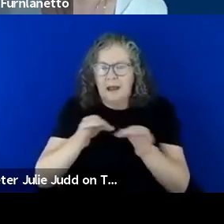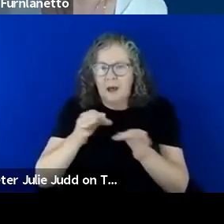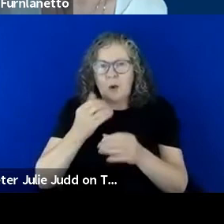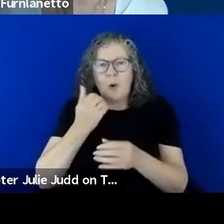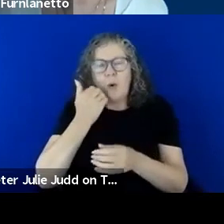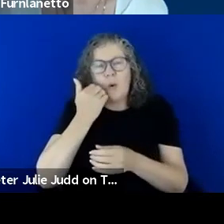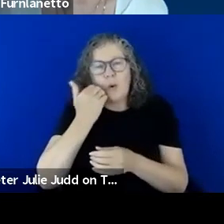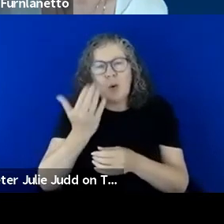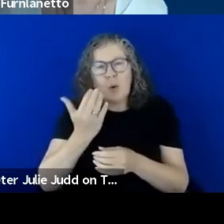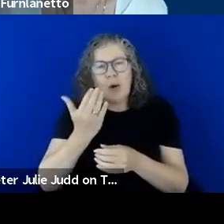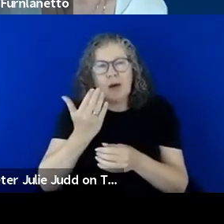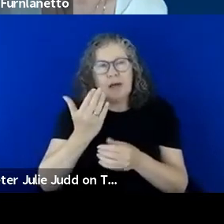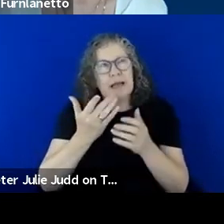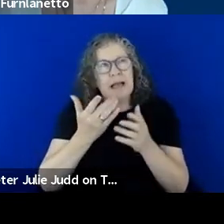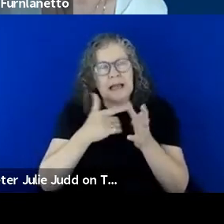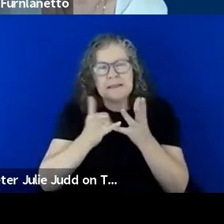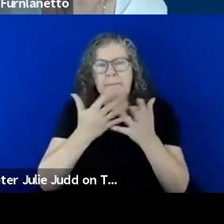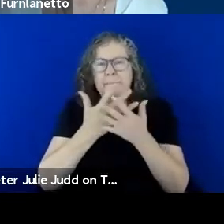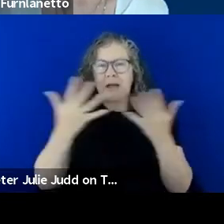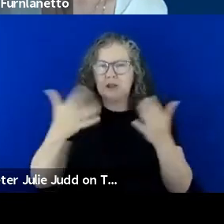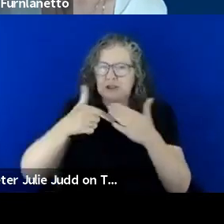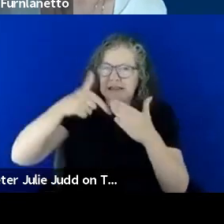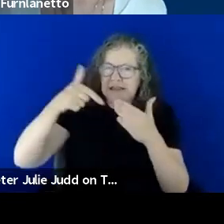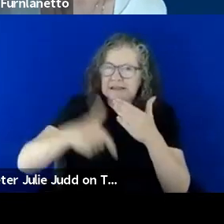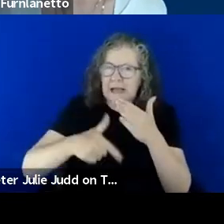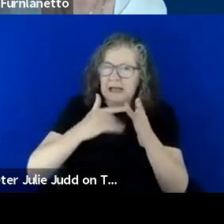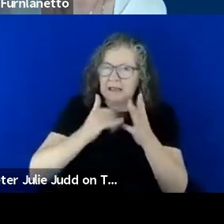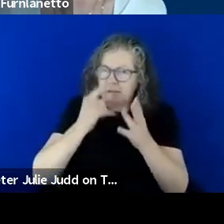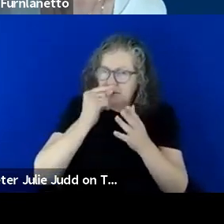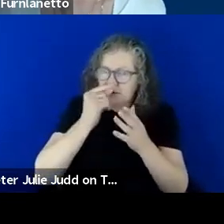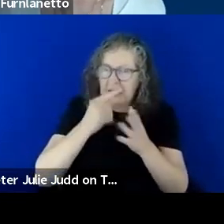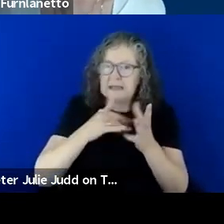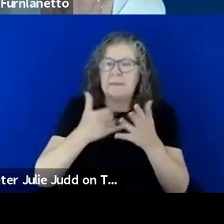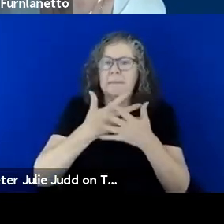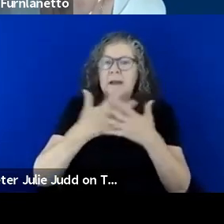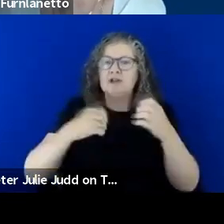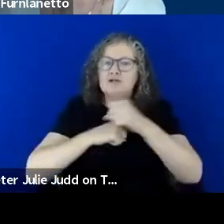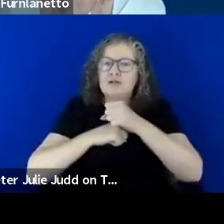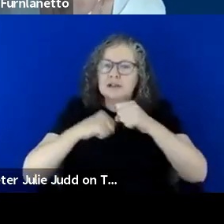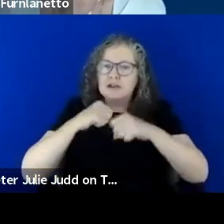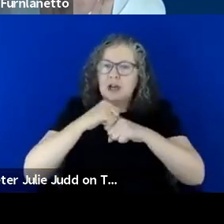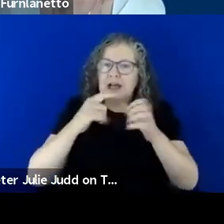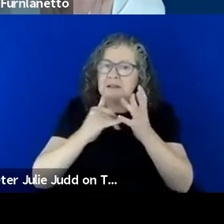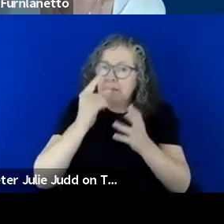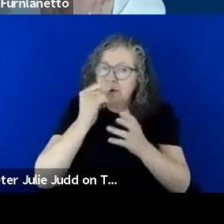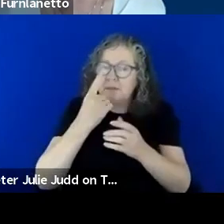as much detail as possible, as much structure as possible done and plain english and